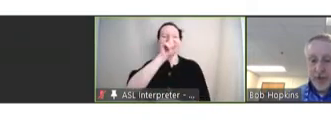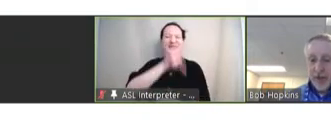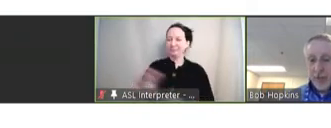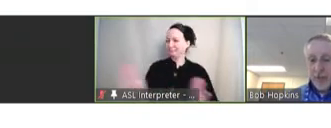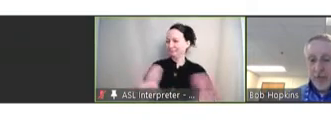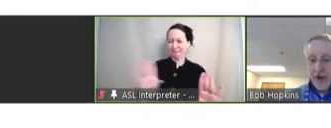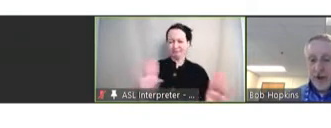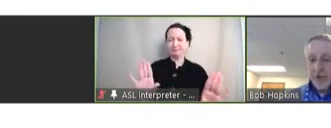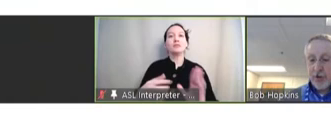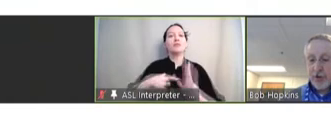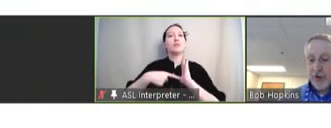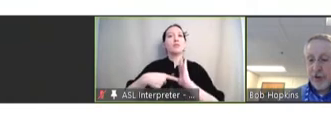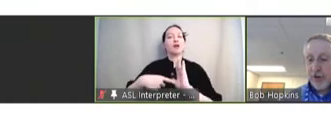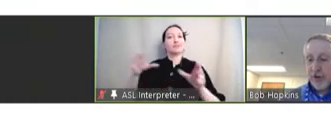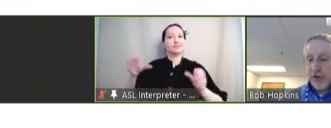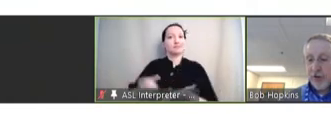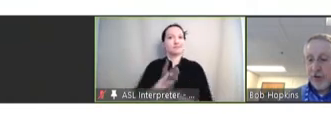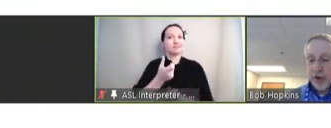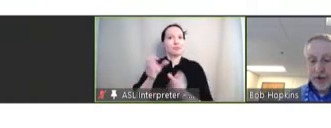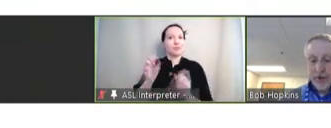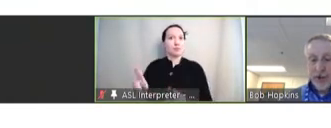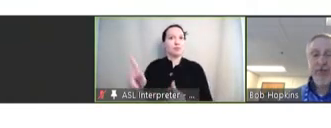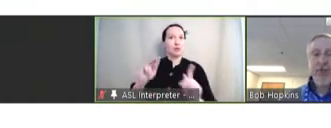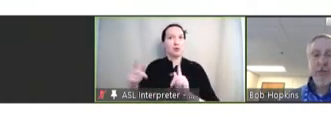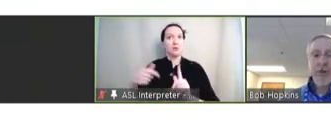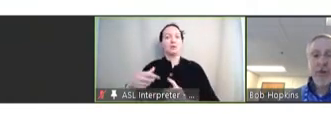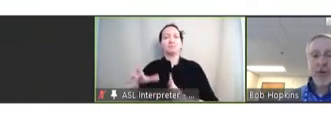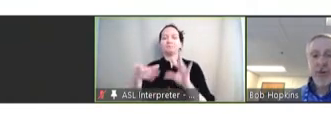They represent an opportunity for individuals who would like to make a statement to do so.